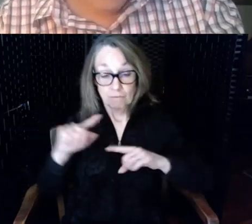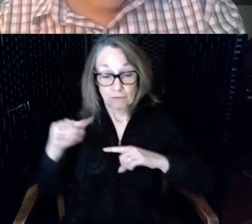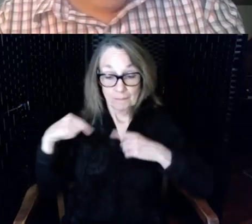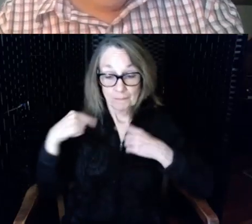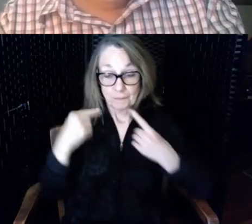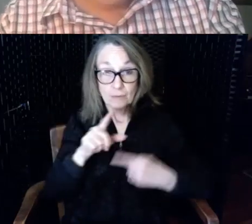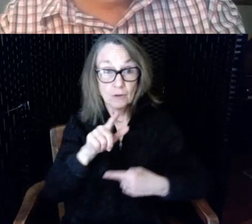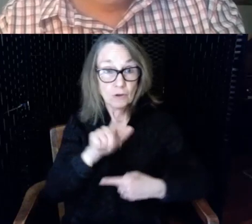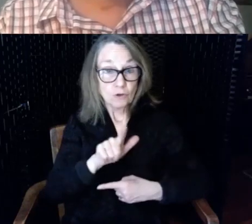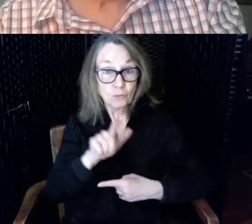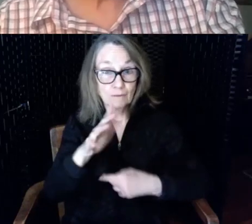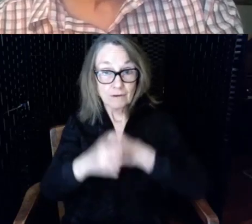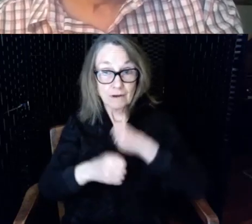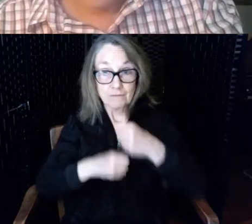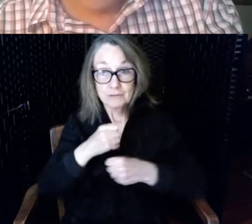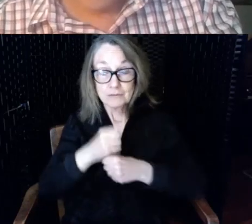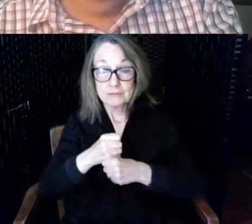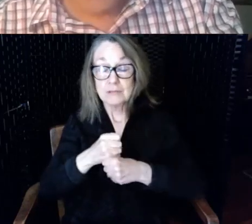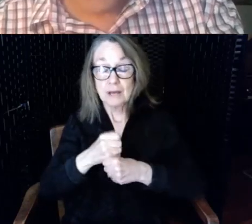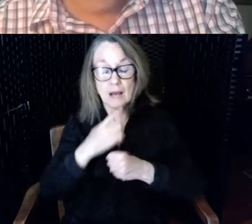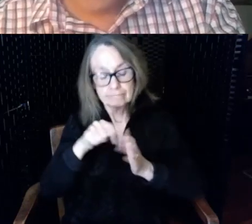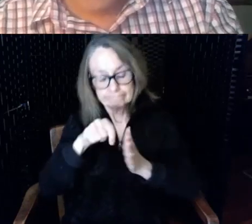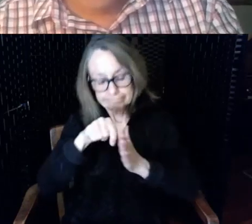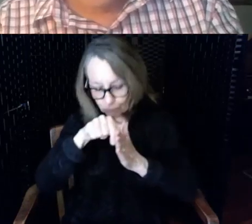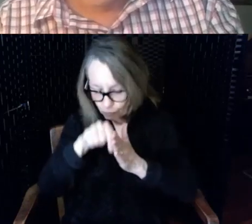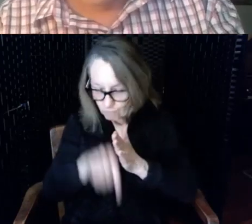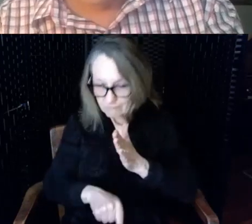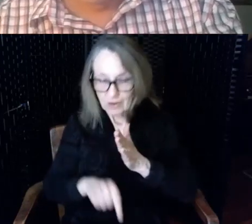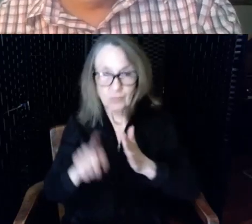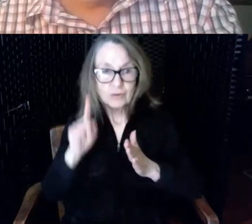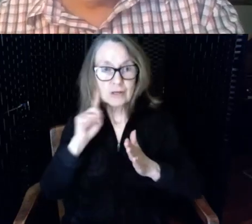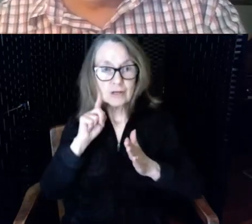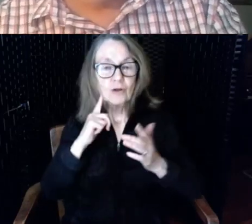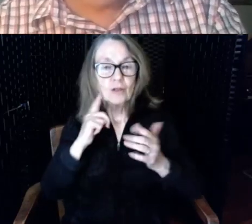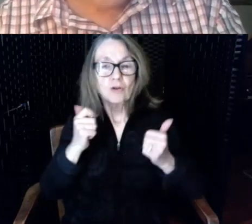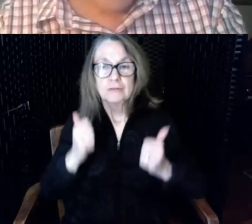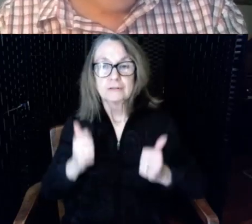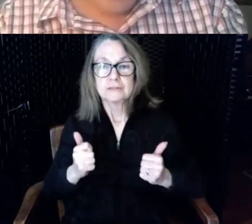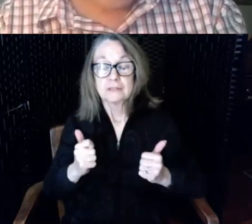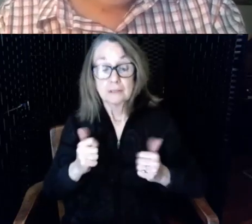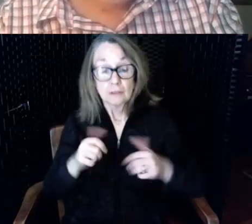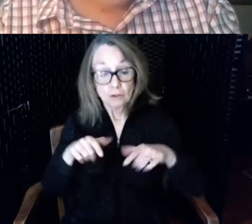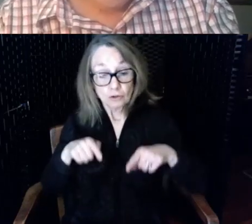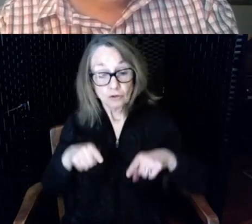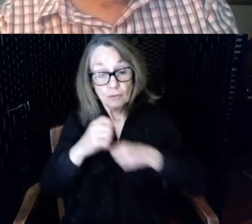had a profound hearing loss during those years I was very active in advocating